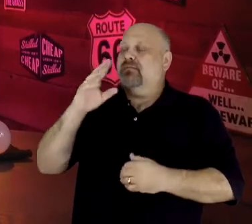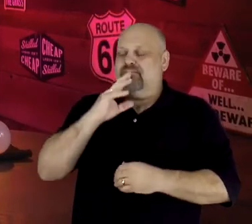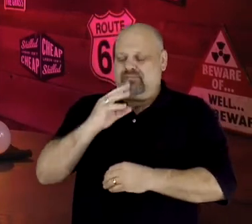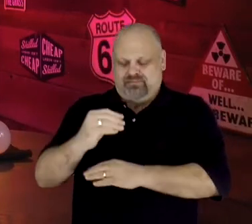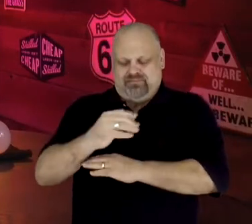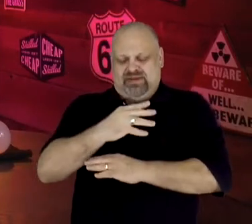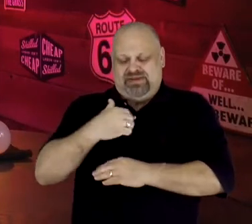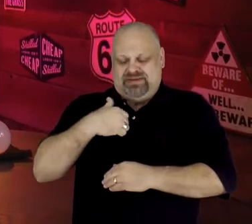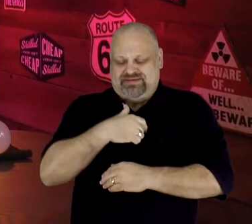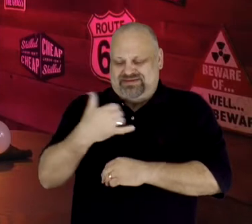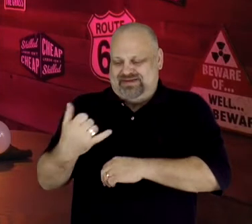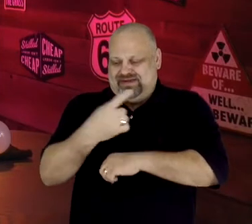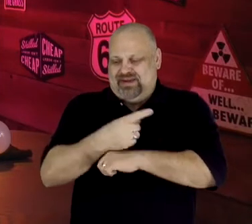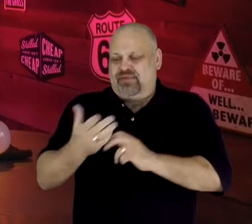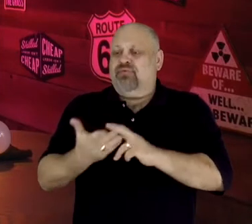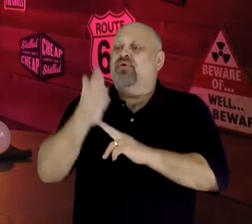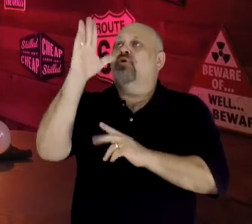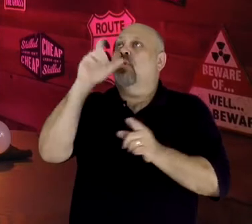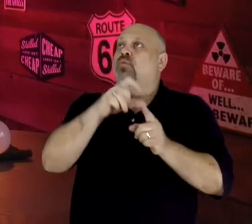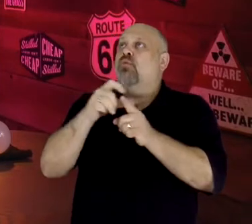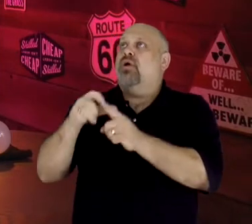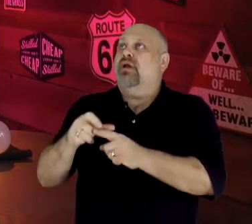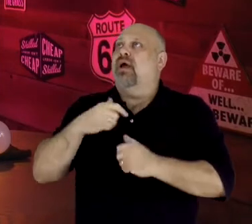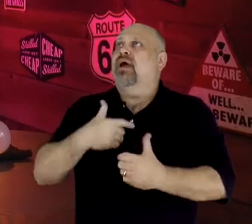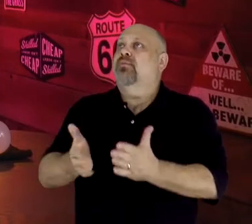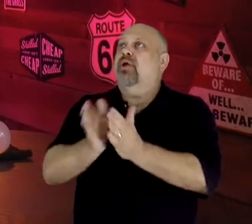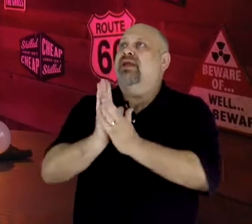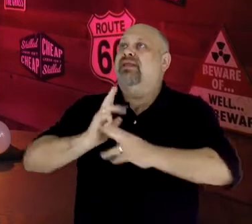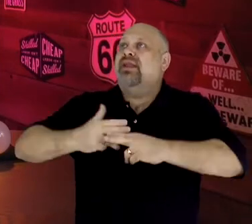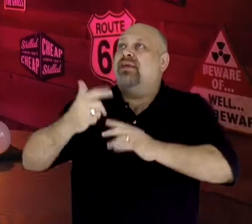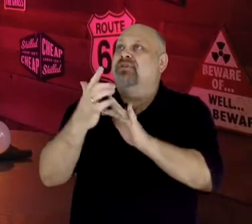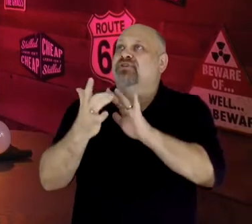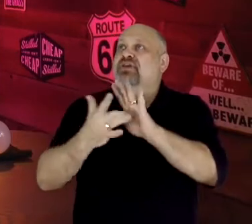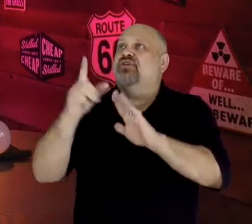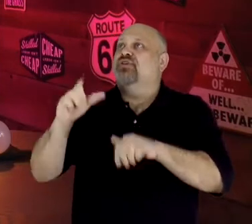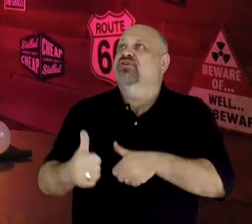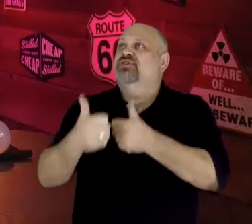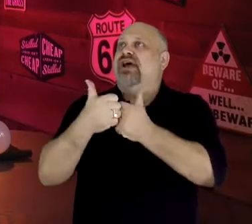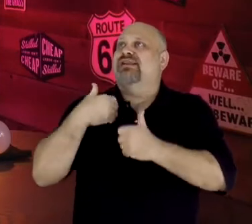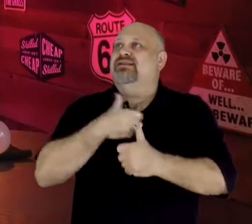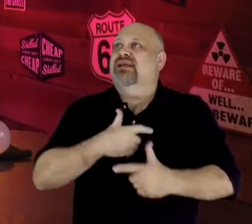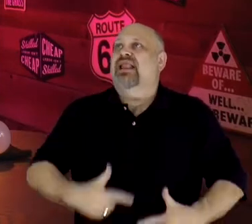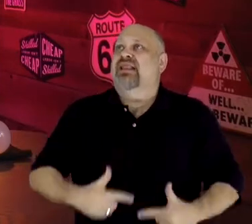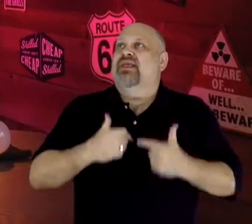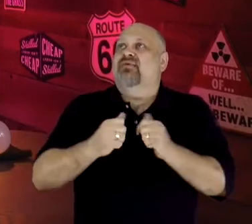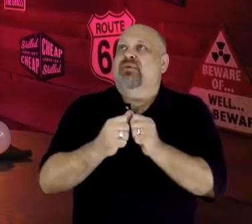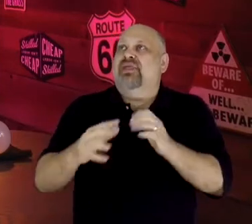Name of Jesus, that You would challenge us to live with out-of-control faith, in such a way God that